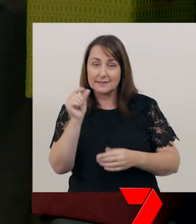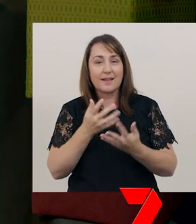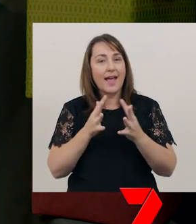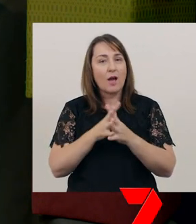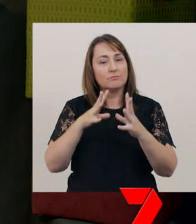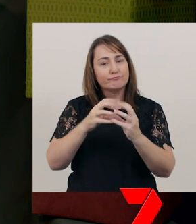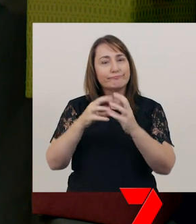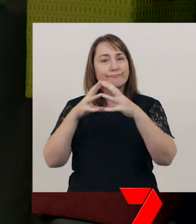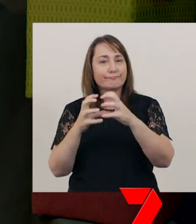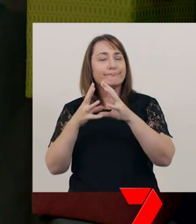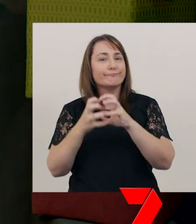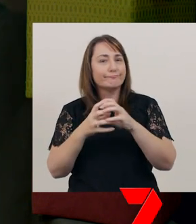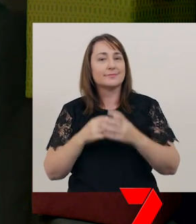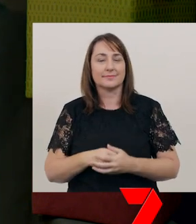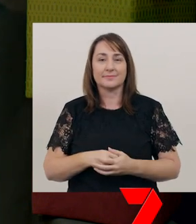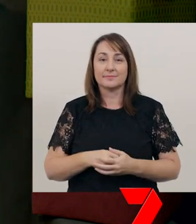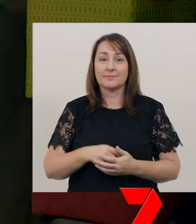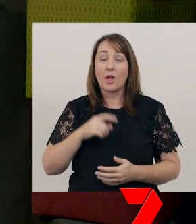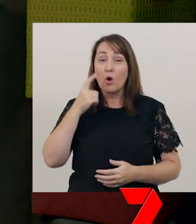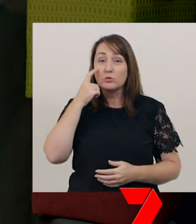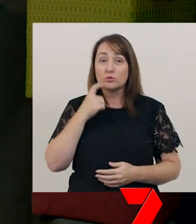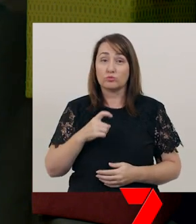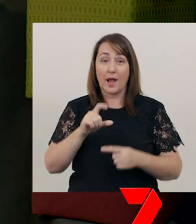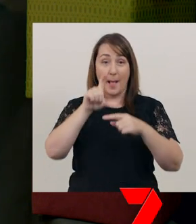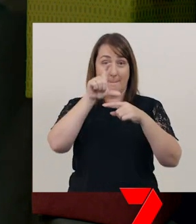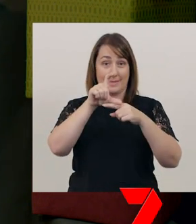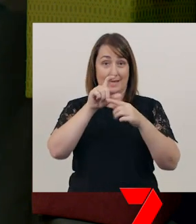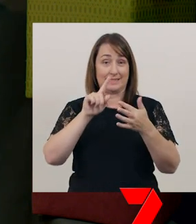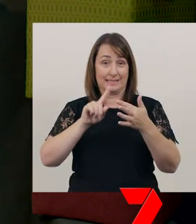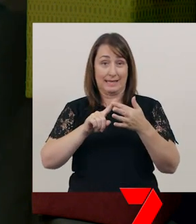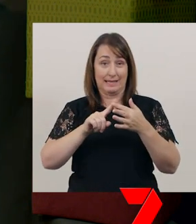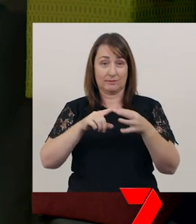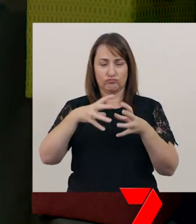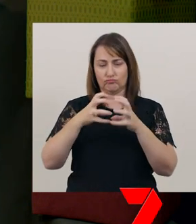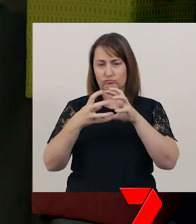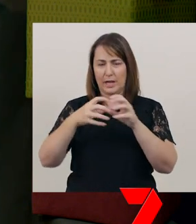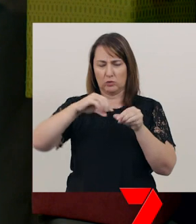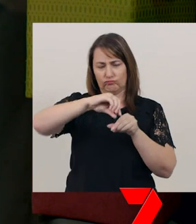I'm going to practise writing an upper case ‘E’ using playdough.